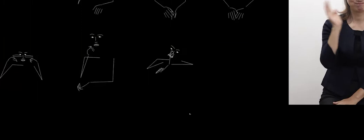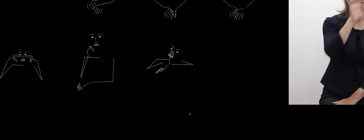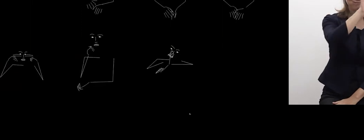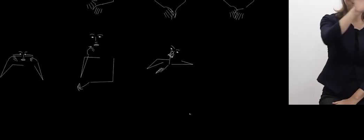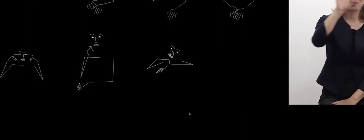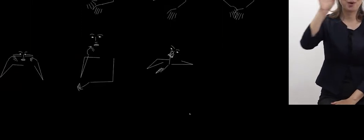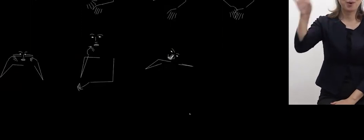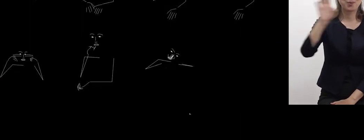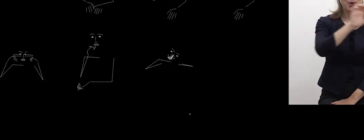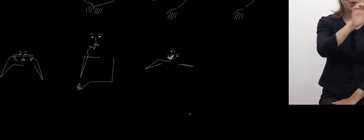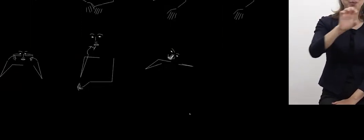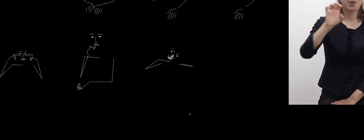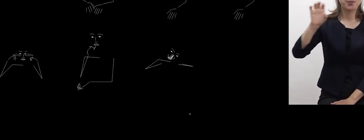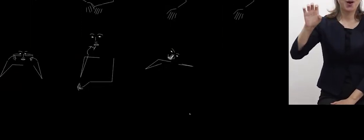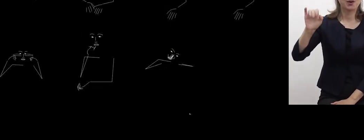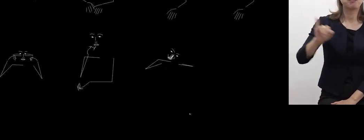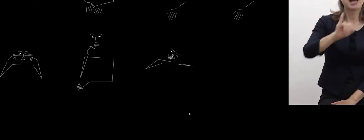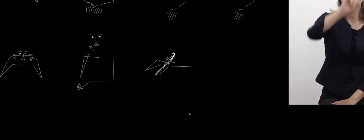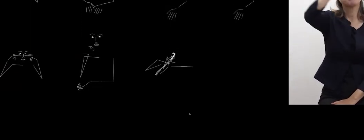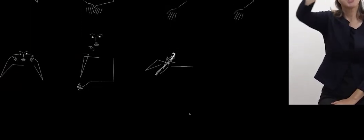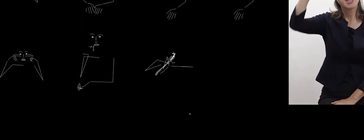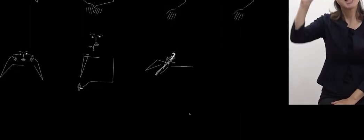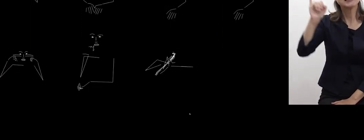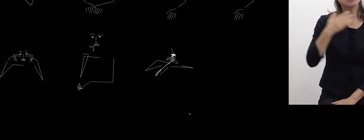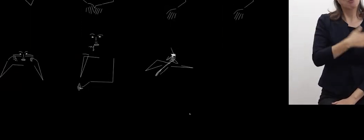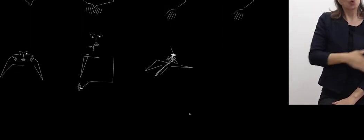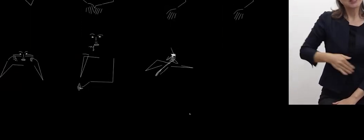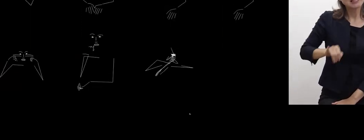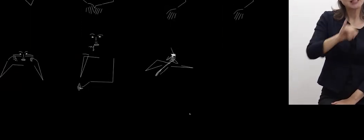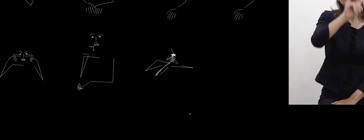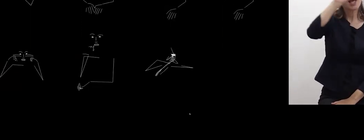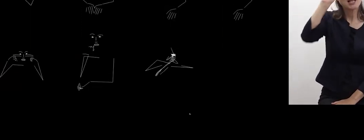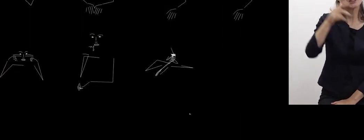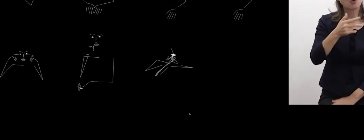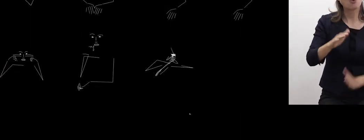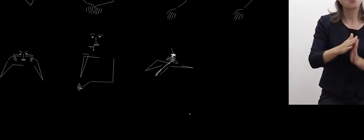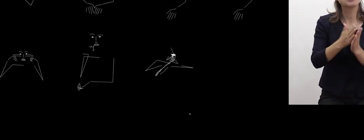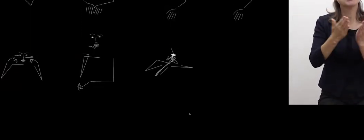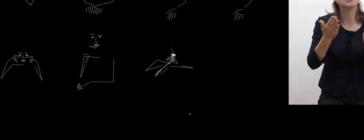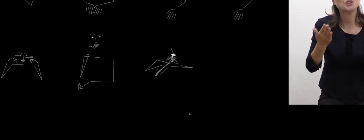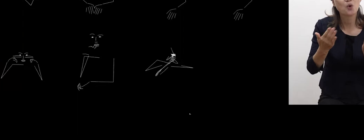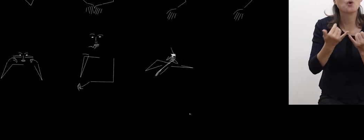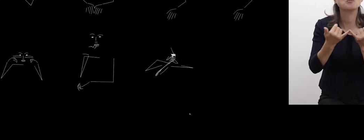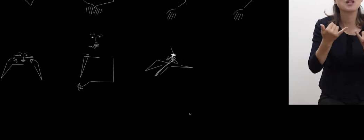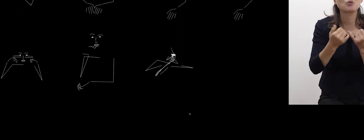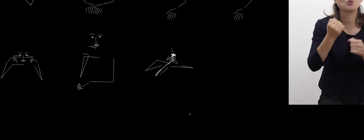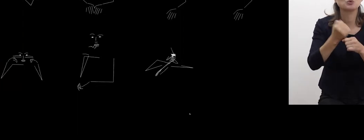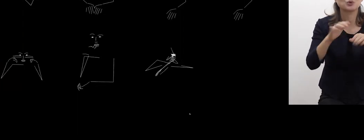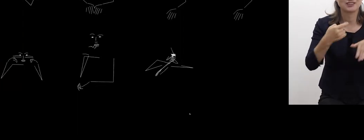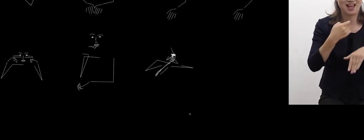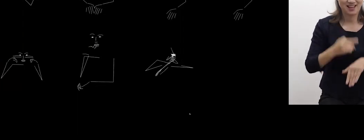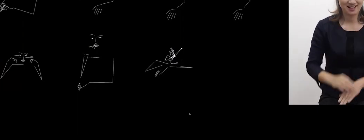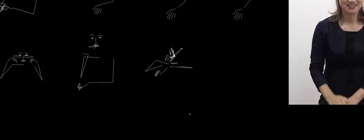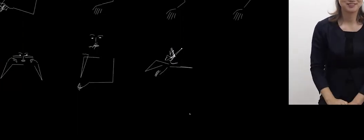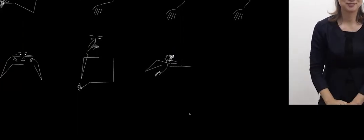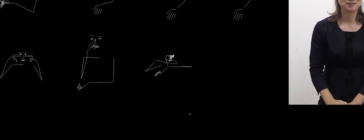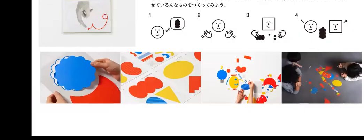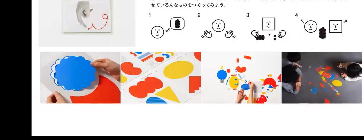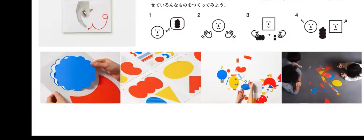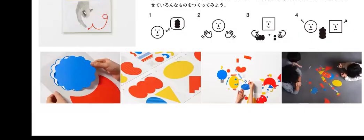and made something like a dictionary of image or body image, though this is not exactly sign language.